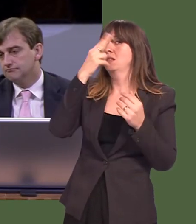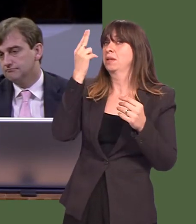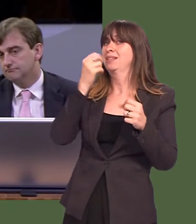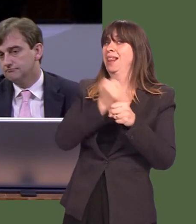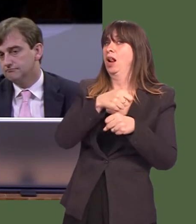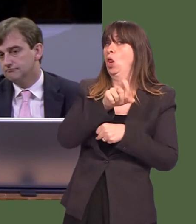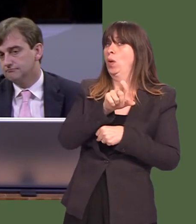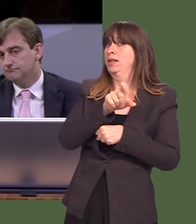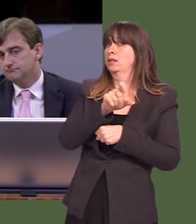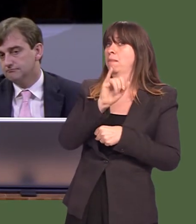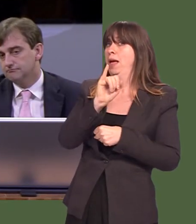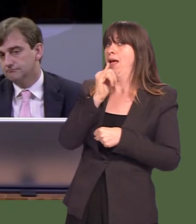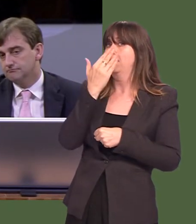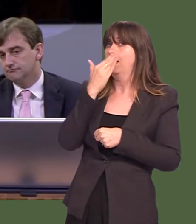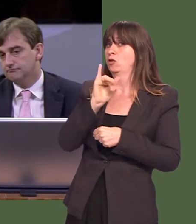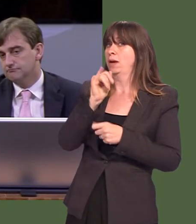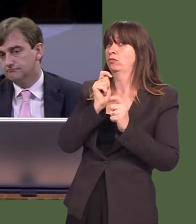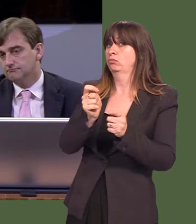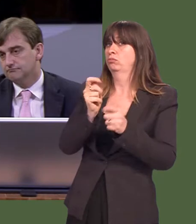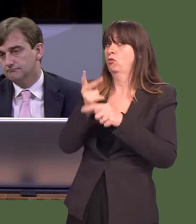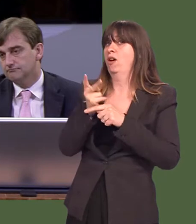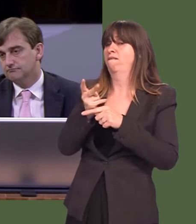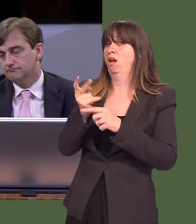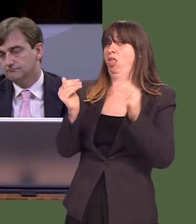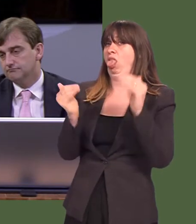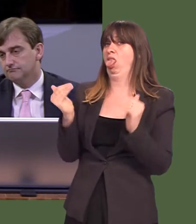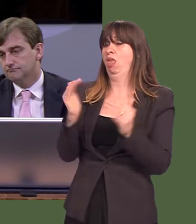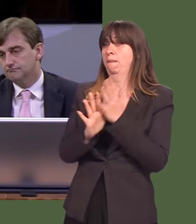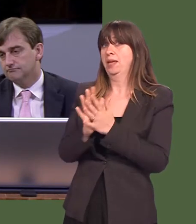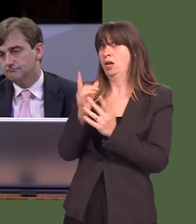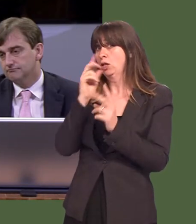In fact, the head of the community health council in north Wales has called for this